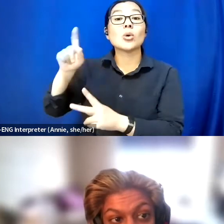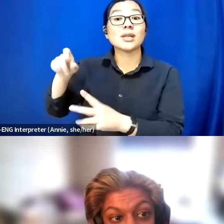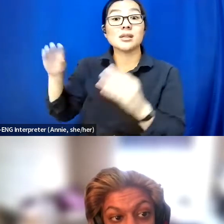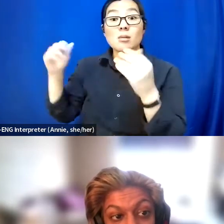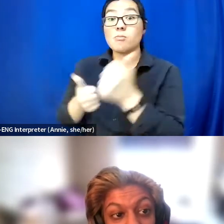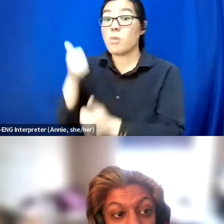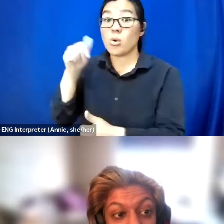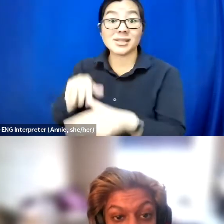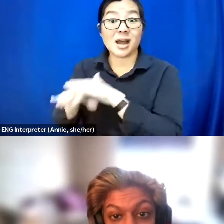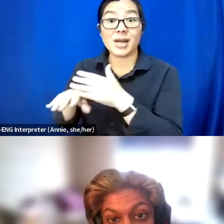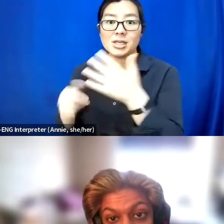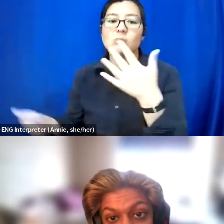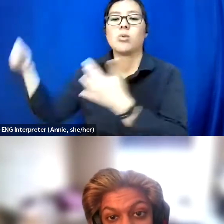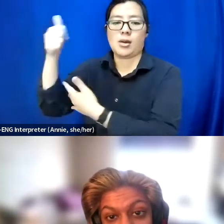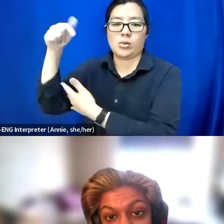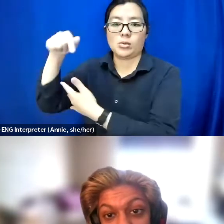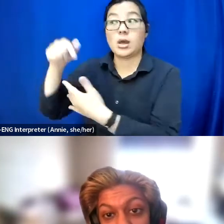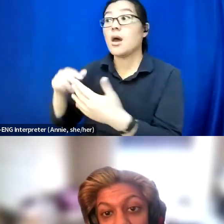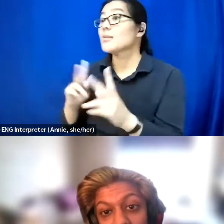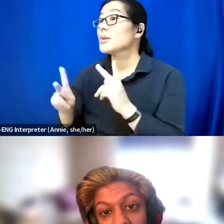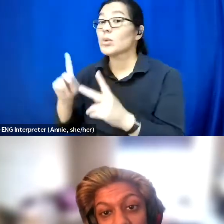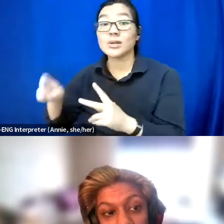and the people who need the most safety precautions.